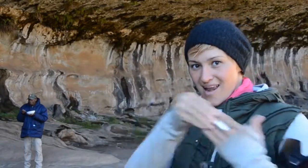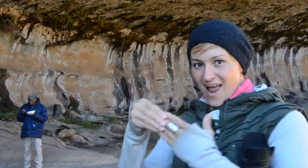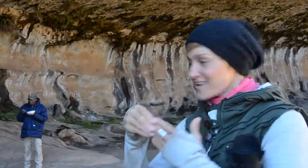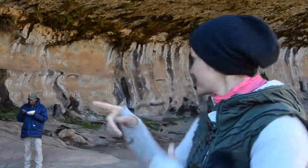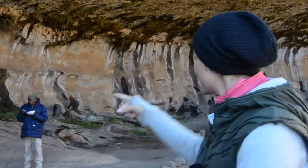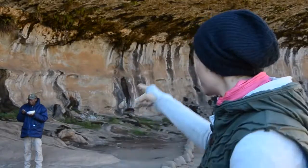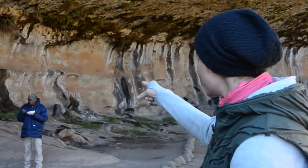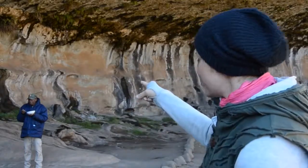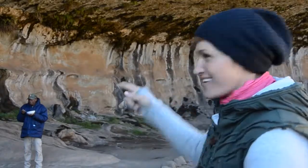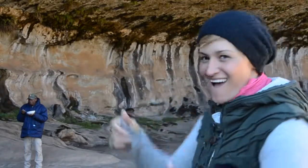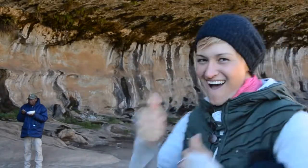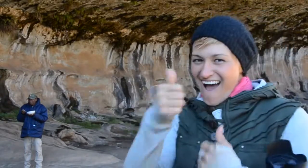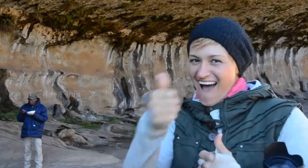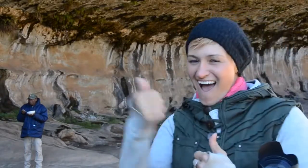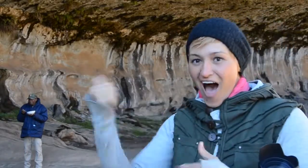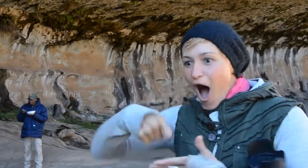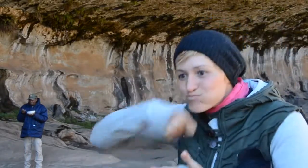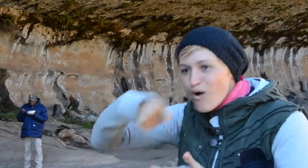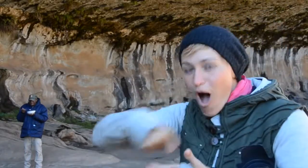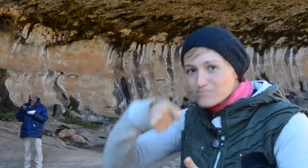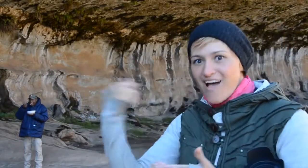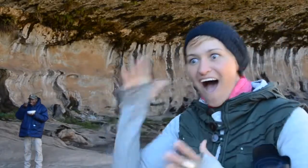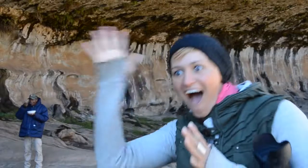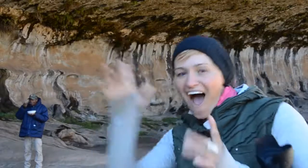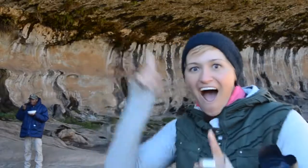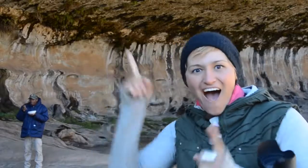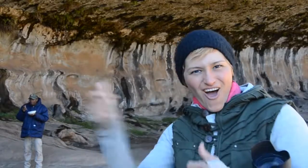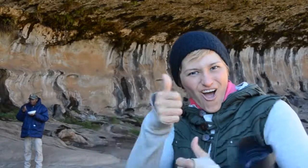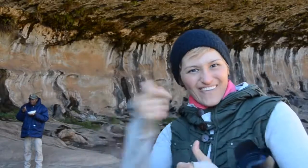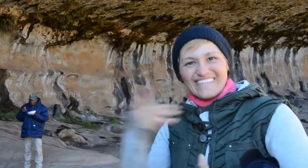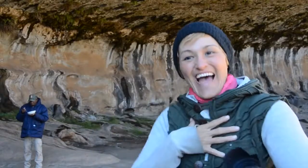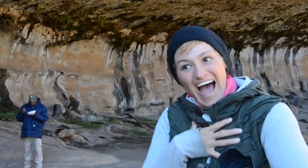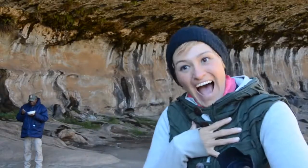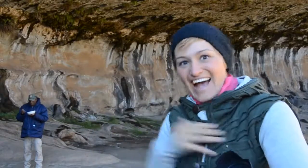That man is our guide, and he is eating.